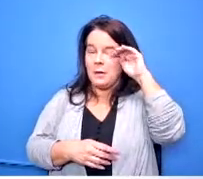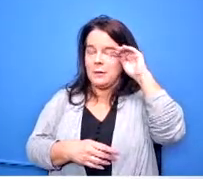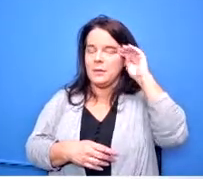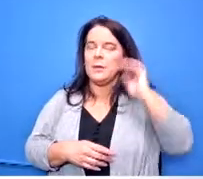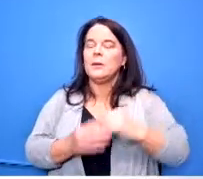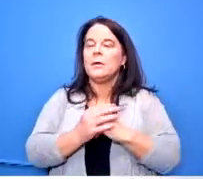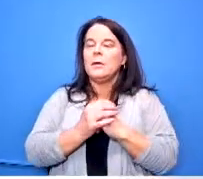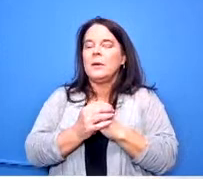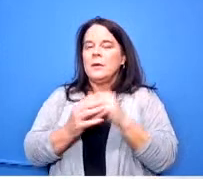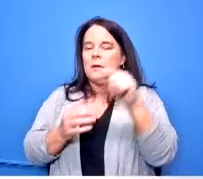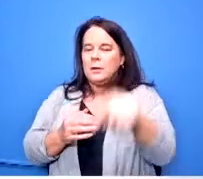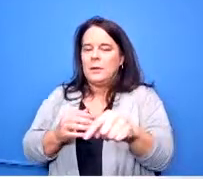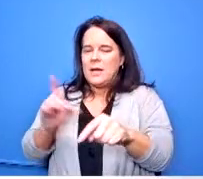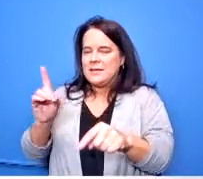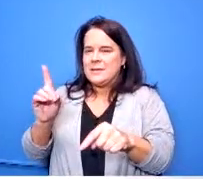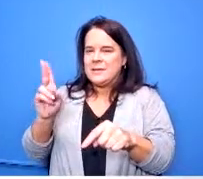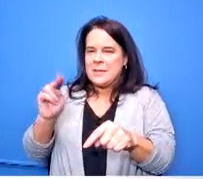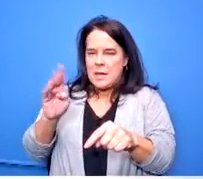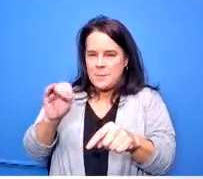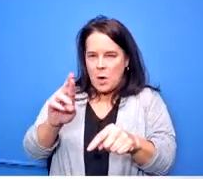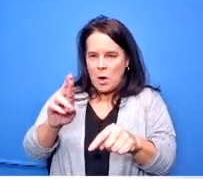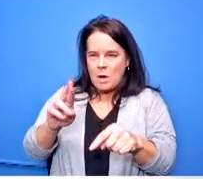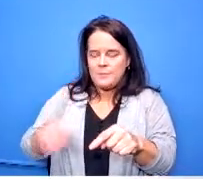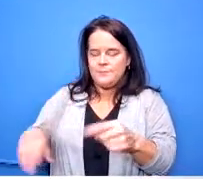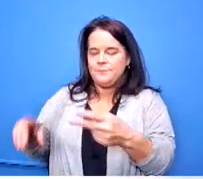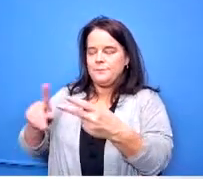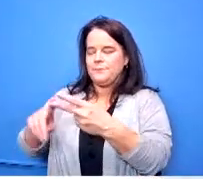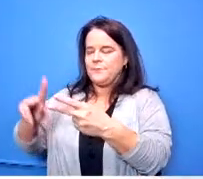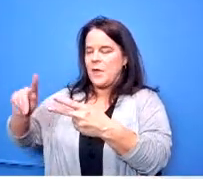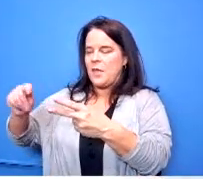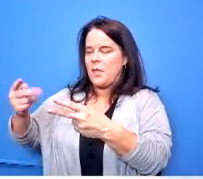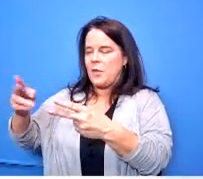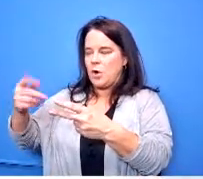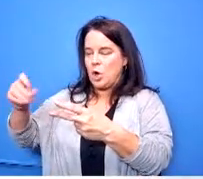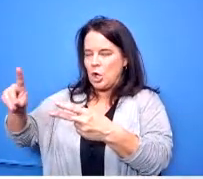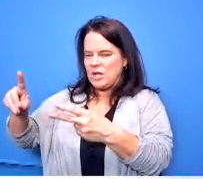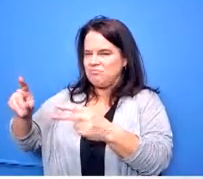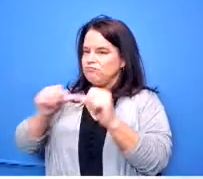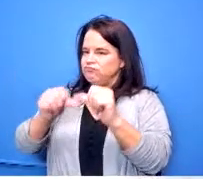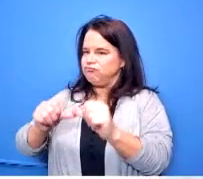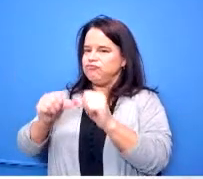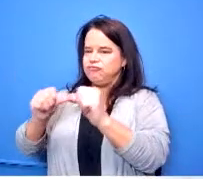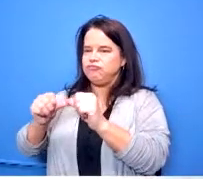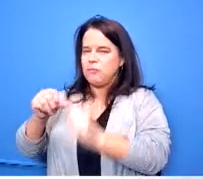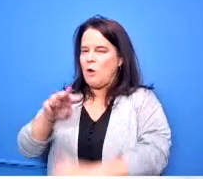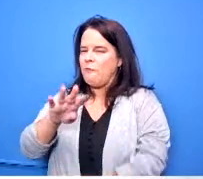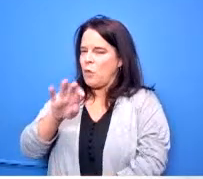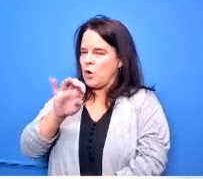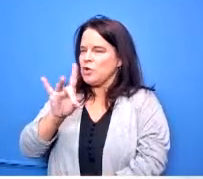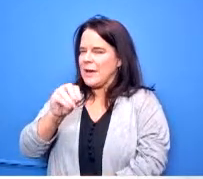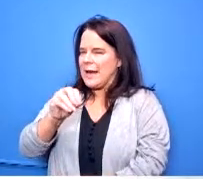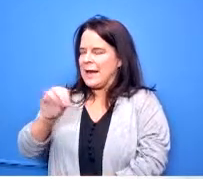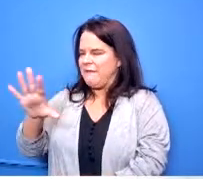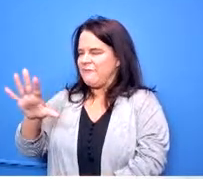at dunbar and thurgood they've been pretty steady around 480 520 over the last couple of years